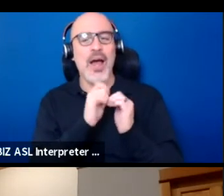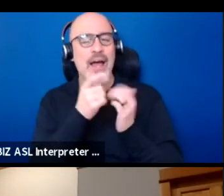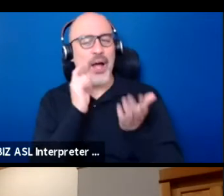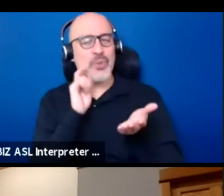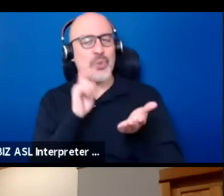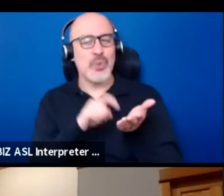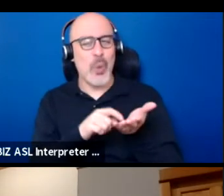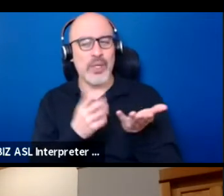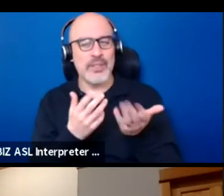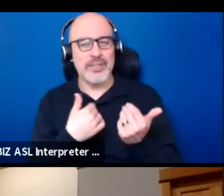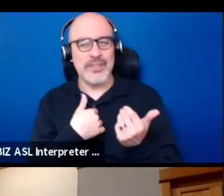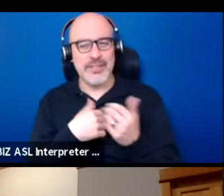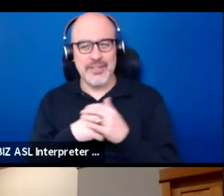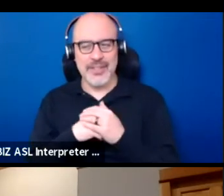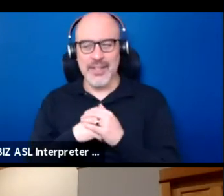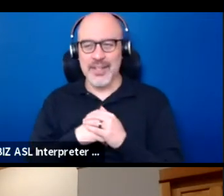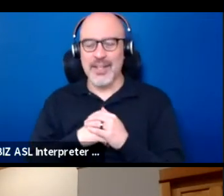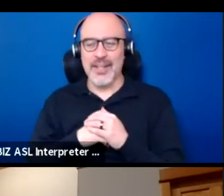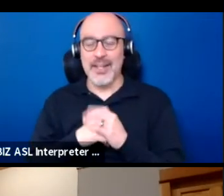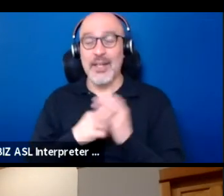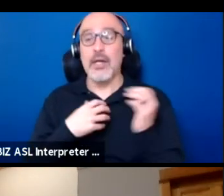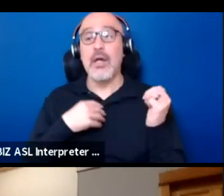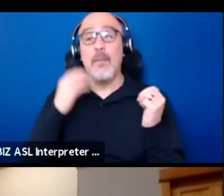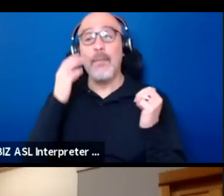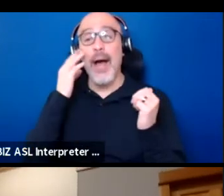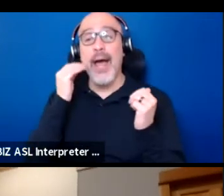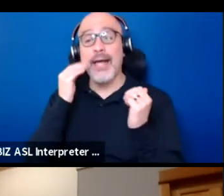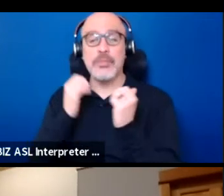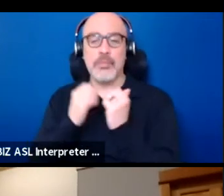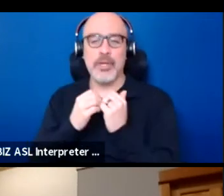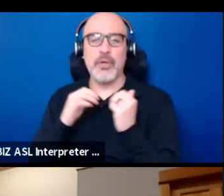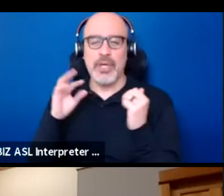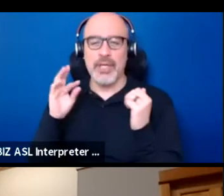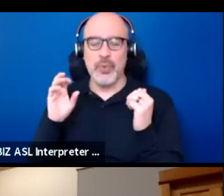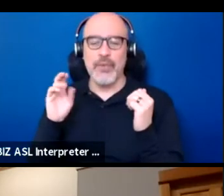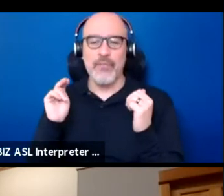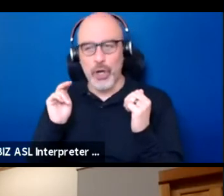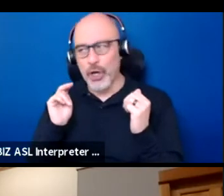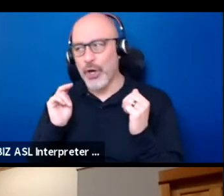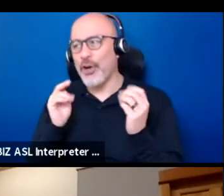I think that my experience with Fern has helped me broaden my appreciation for theater.